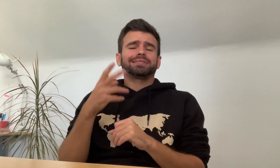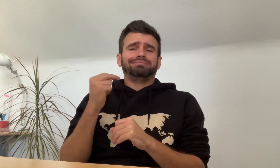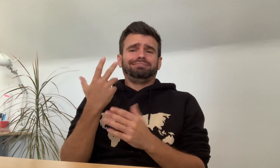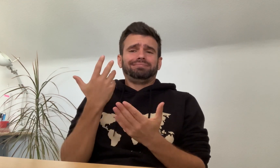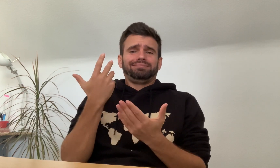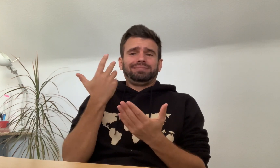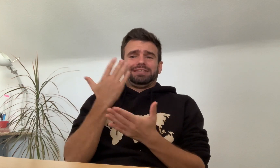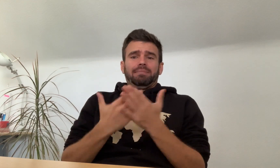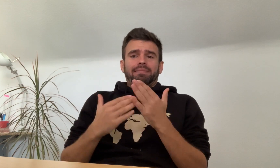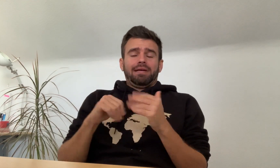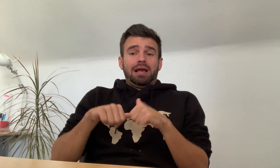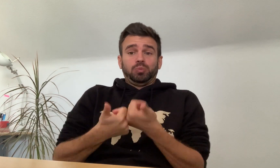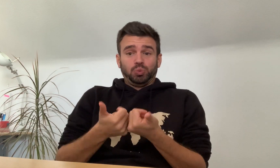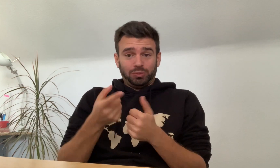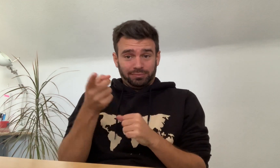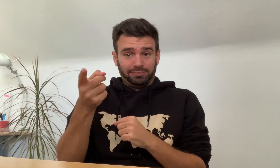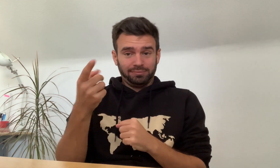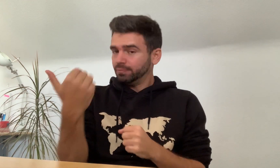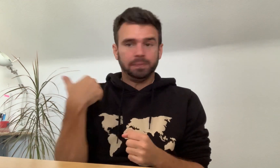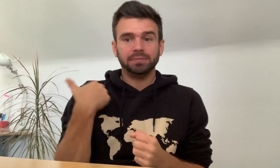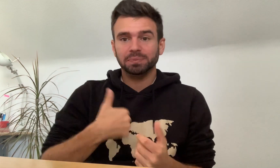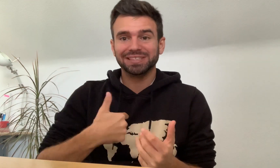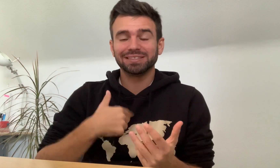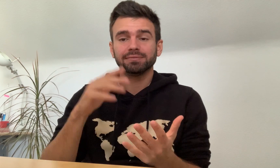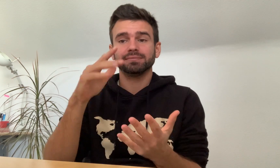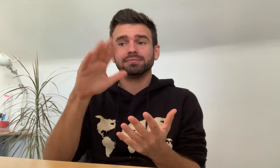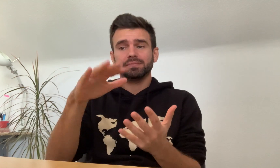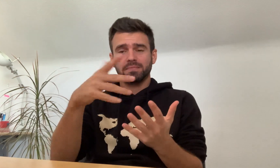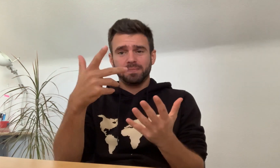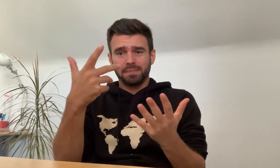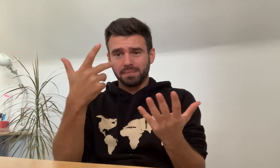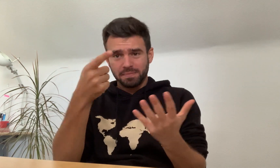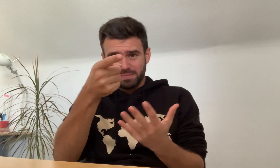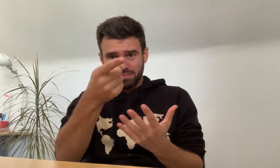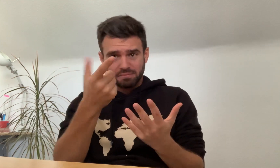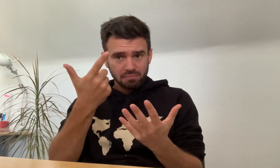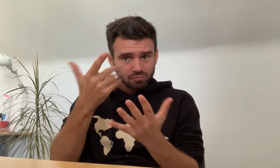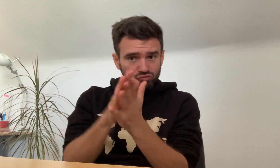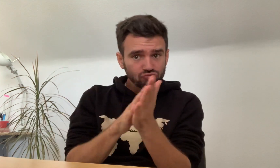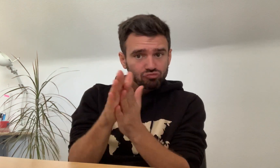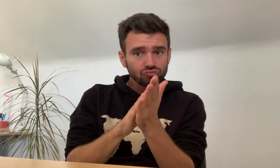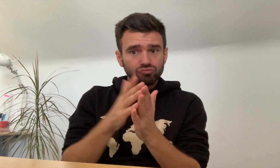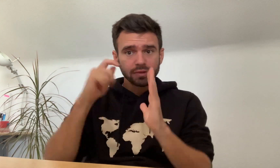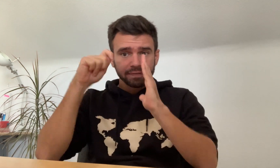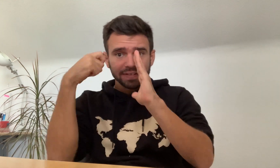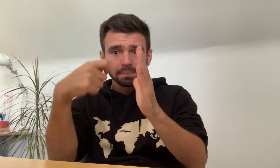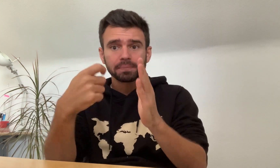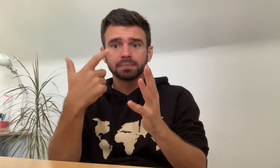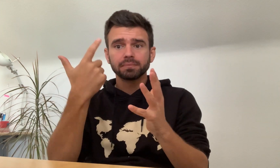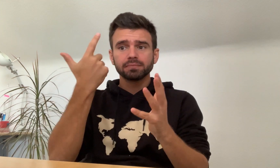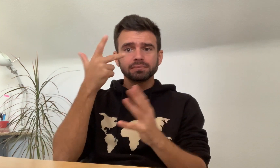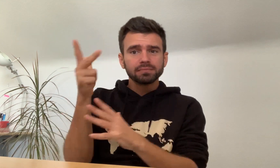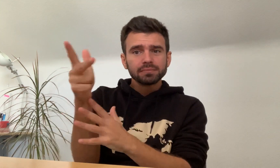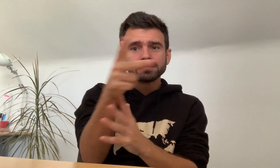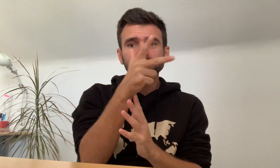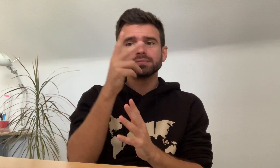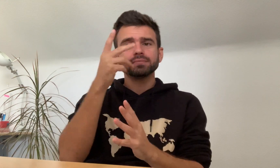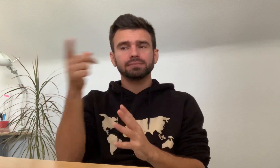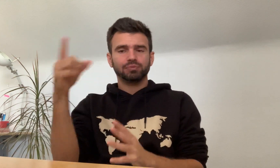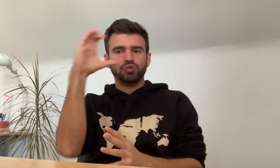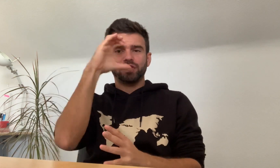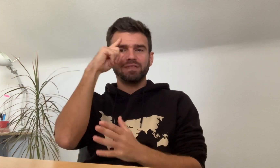Somehow, he asked me and asked if I was interested in filming for DeafNation.